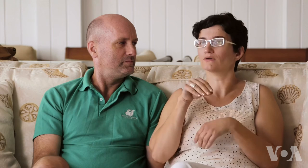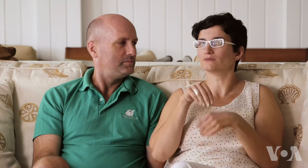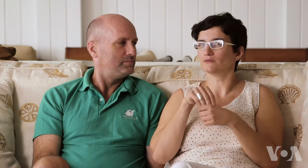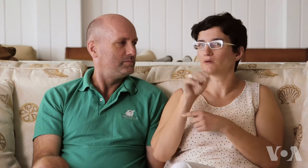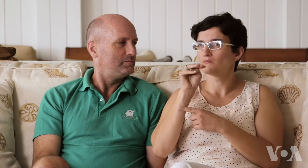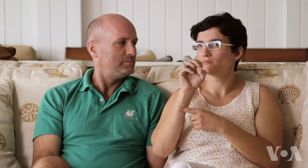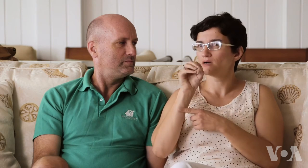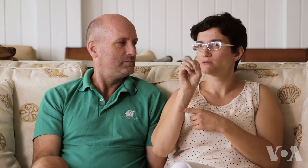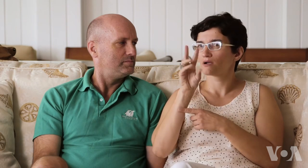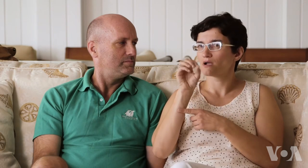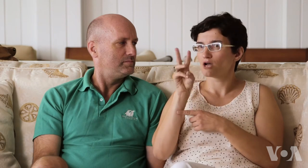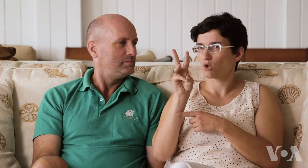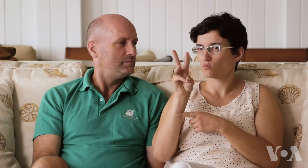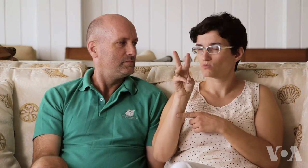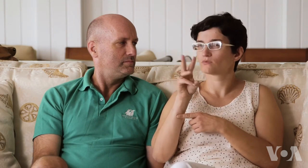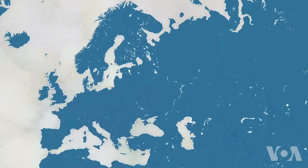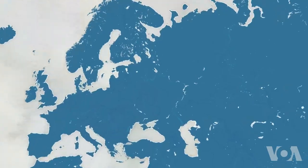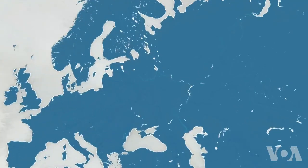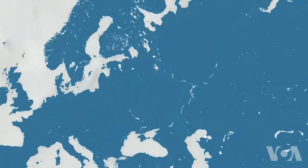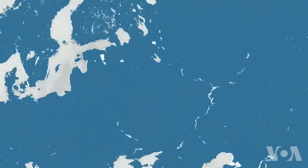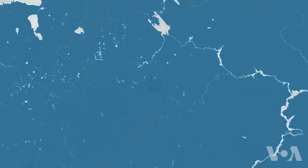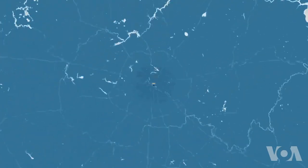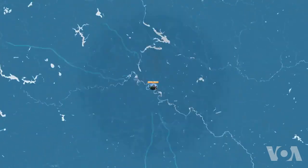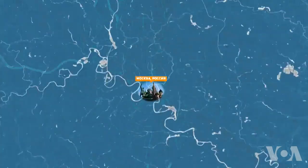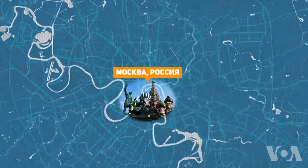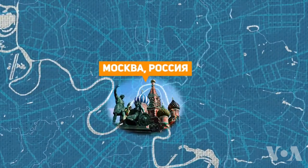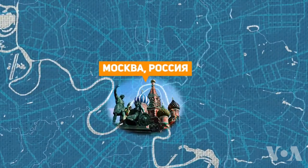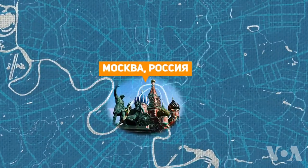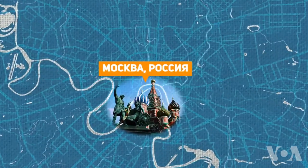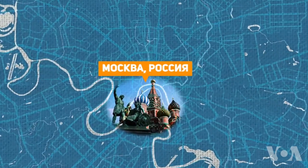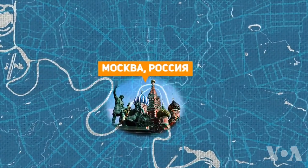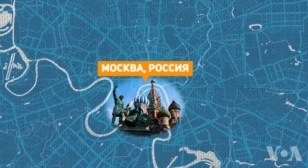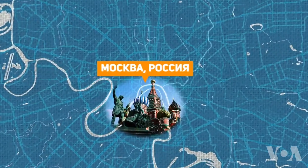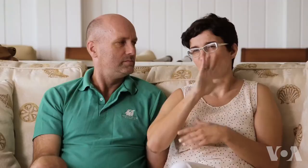I was born in Moscow, Russia. [Moscow, Russia]